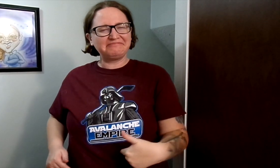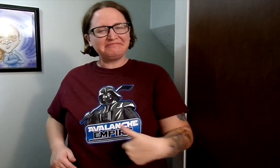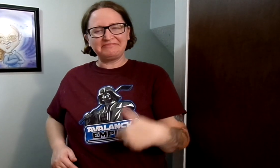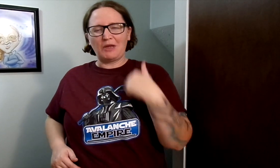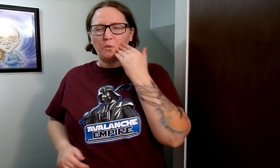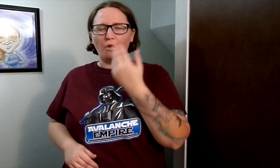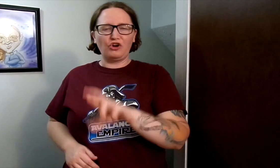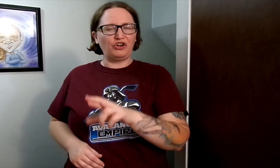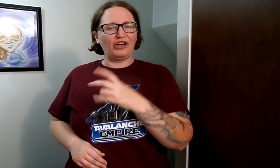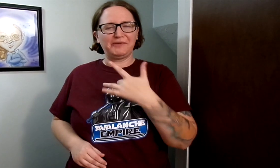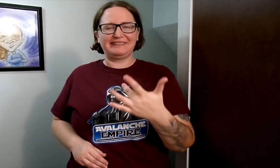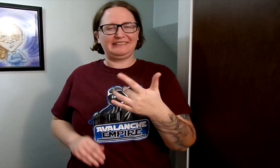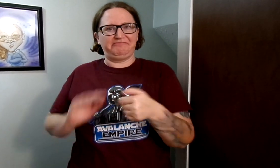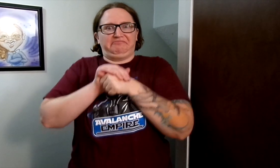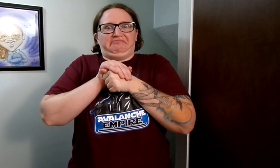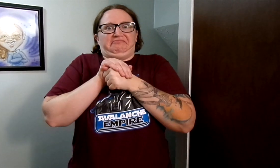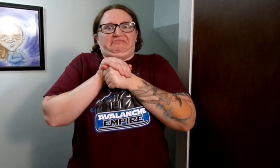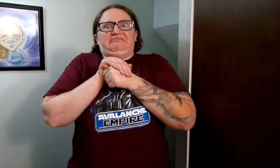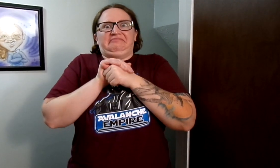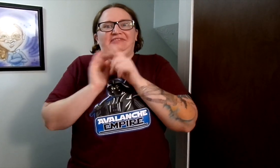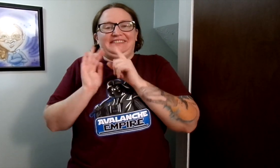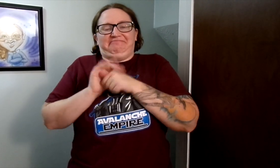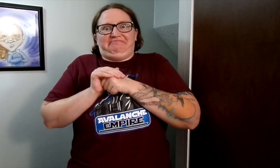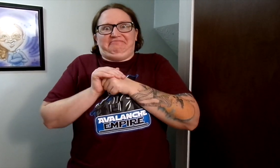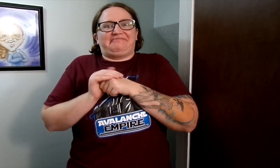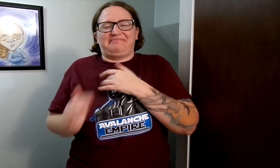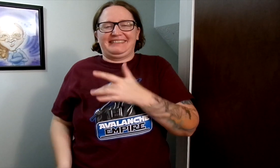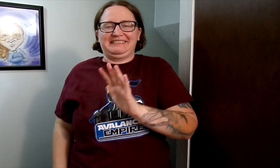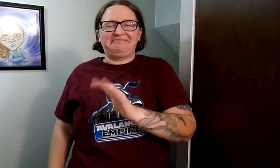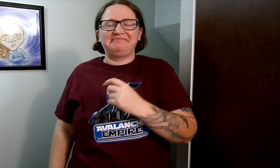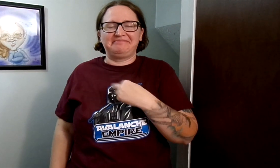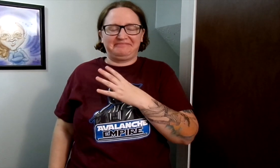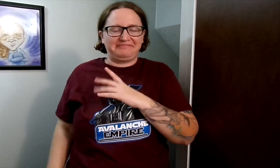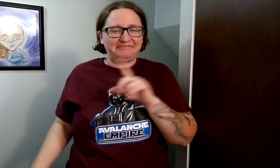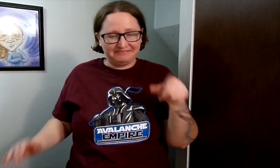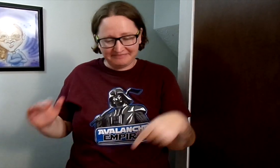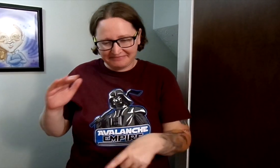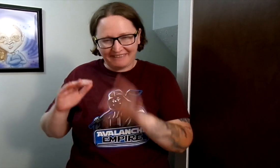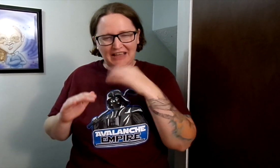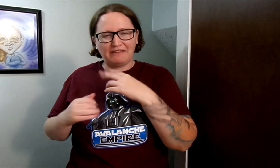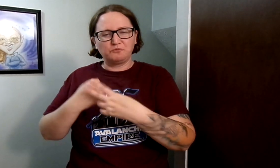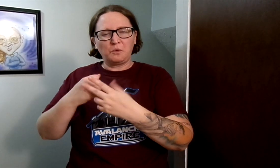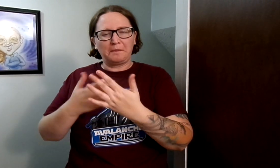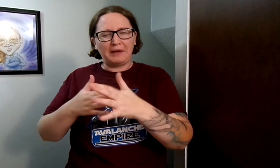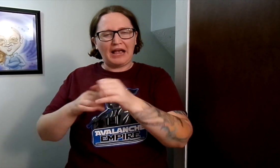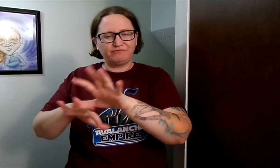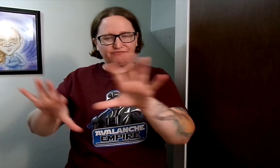I just have this feeling. I know her. She tends to hide. She gets really scared and hides really well. So I went down there and I found an area